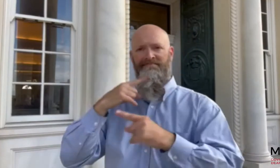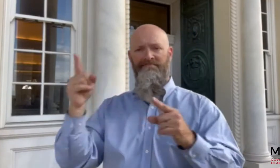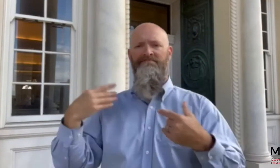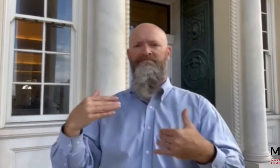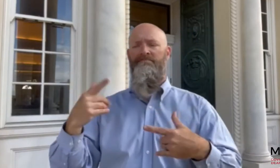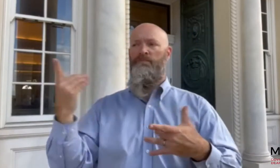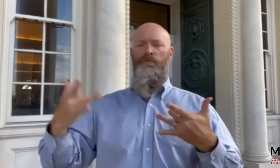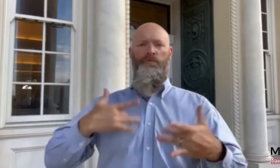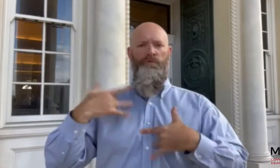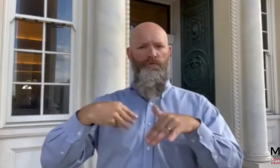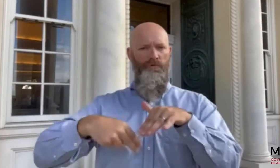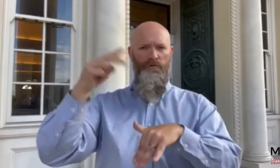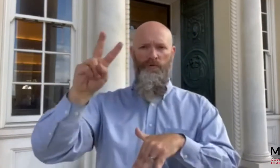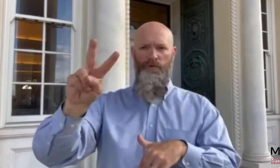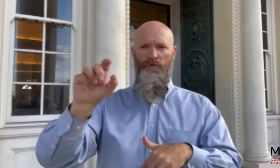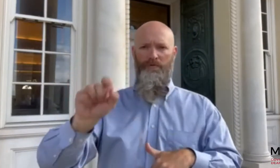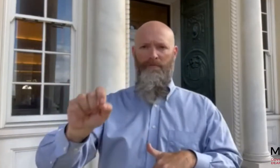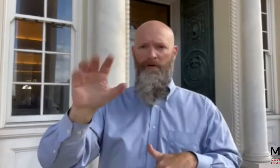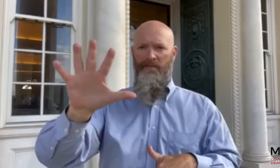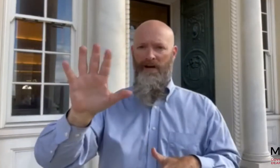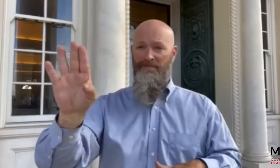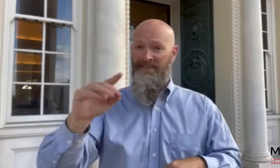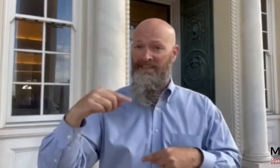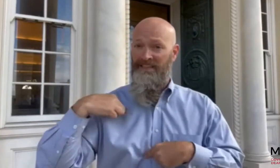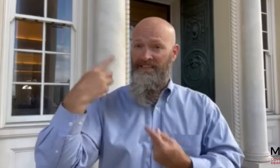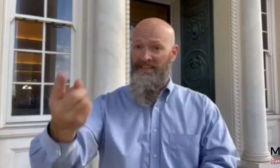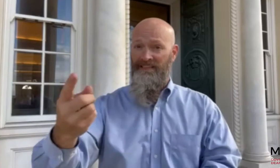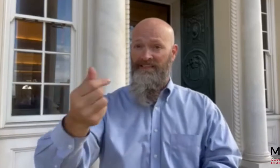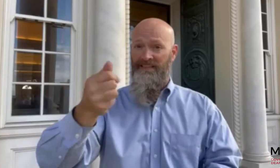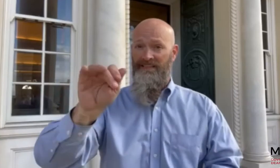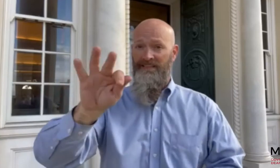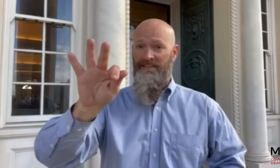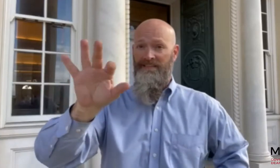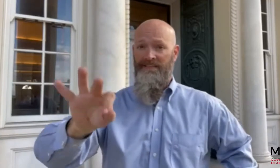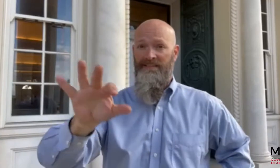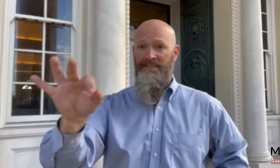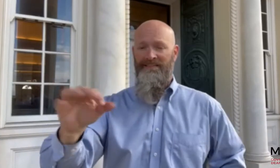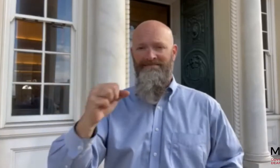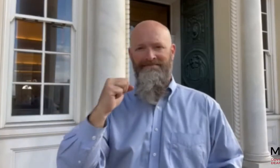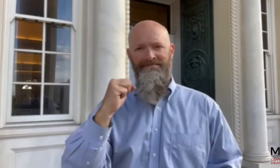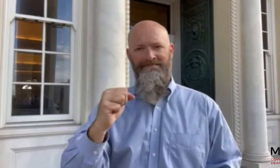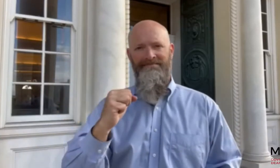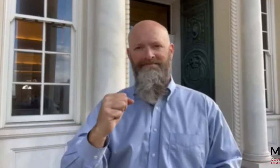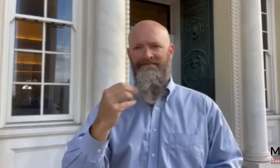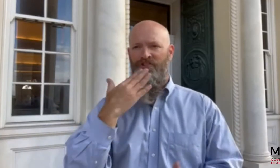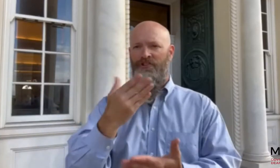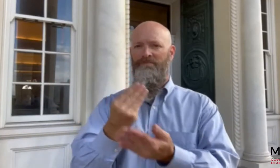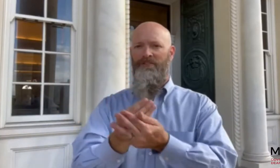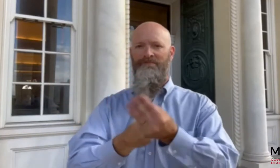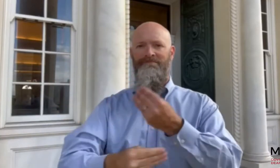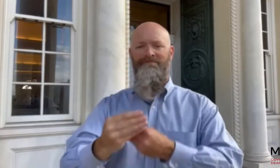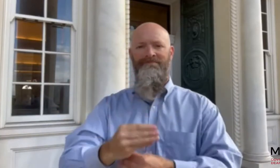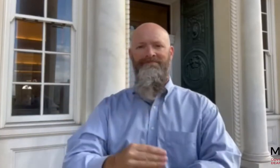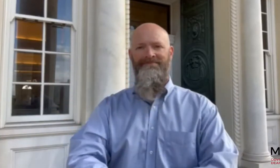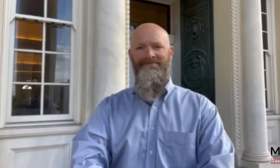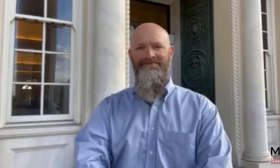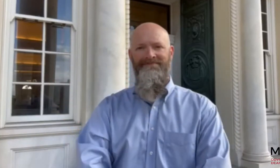The governor expressed his happiness about the $2.5 billion surplus for the first time since 1999